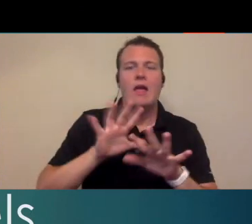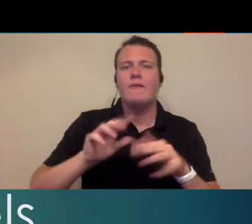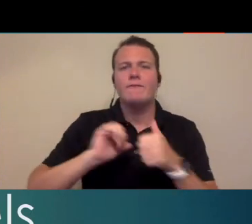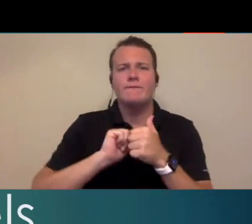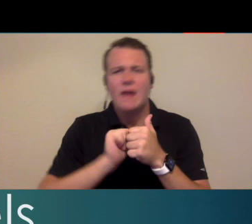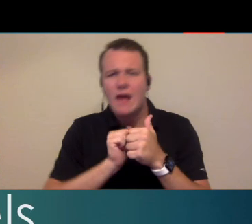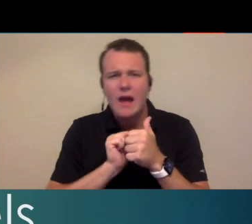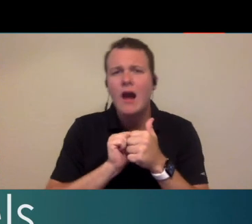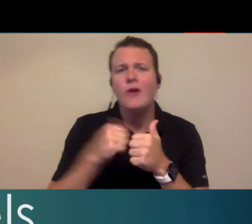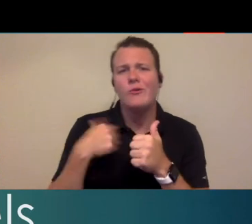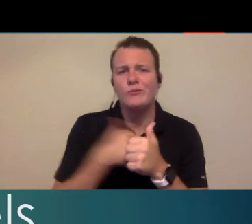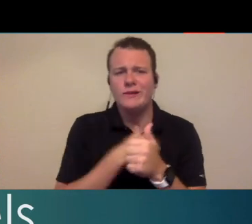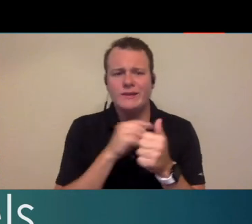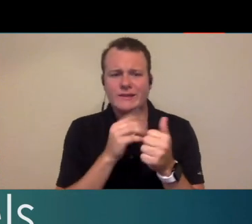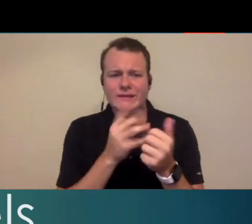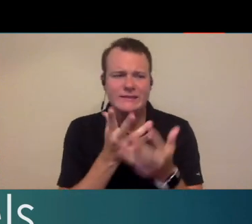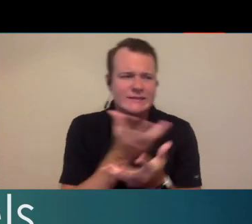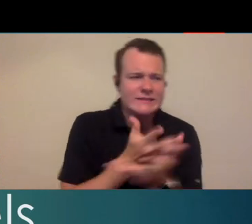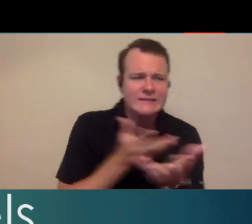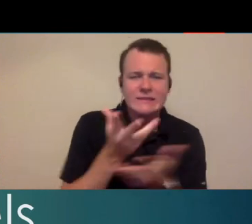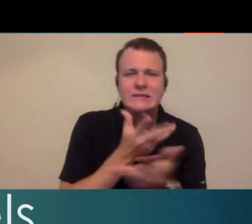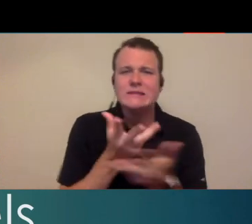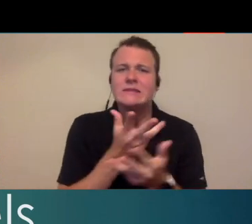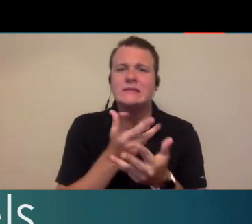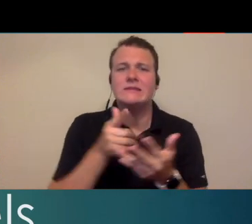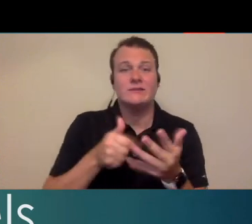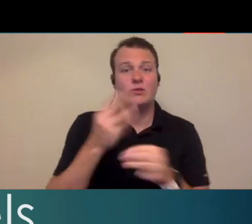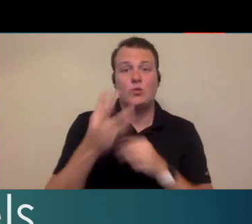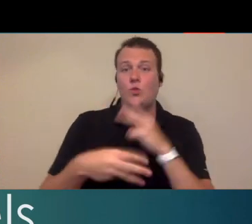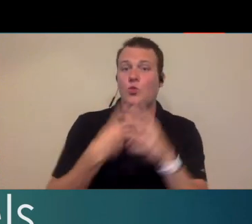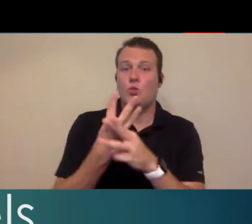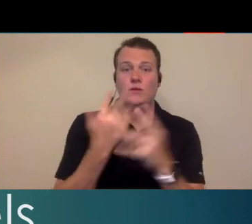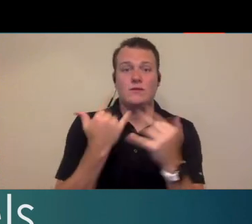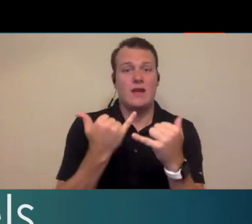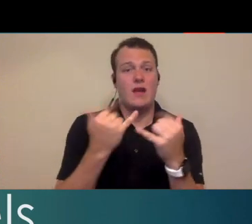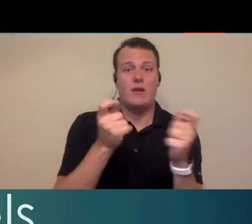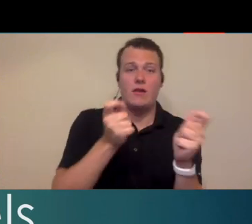here trying to figure out how we navigate this kind of ever-changing role